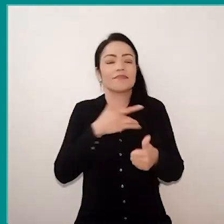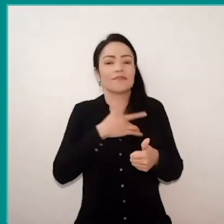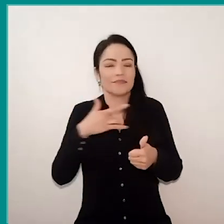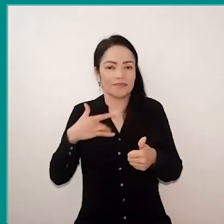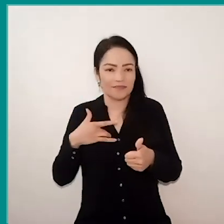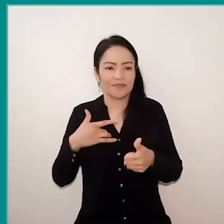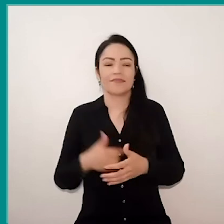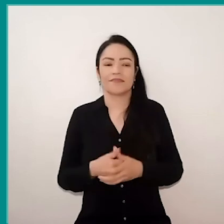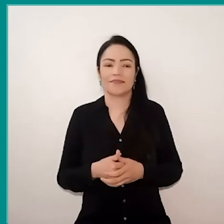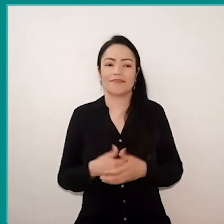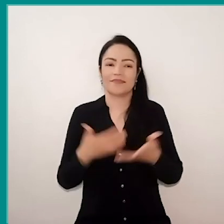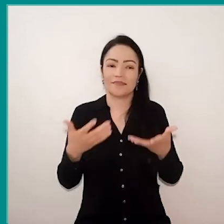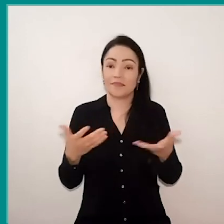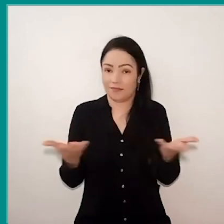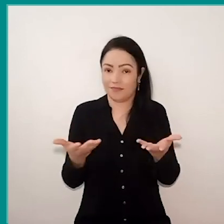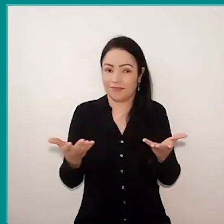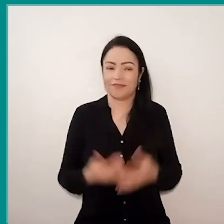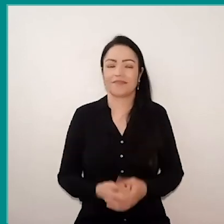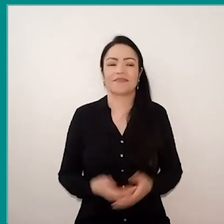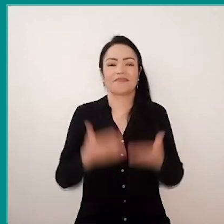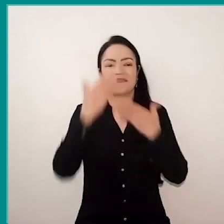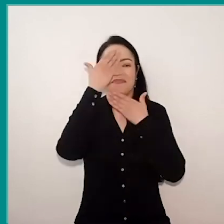to face this moment Thank you, Angela.